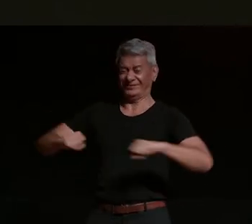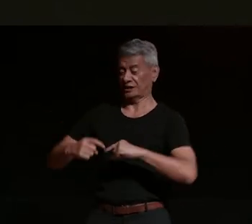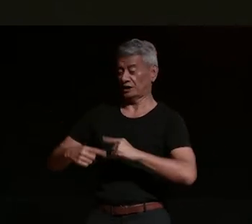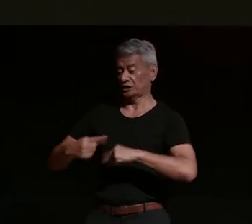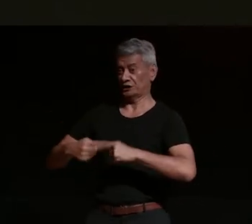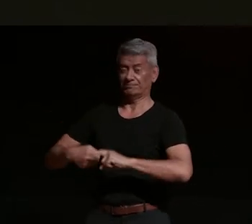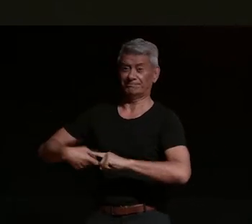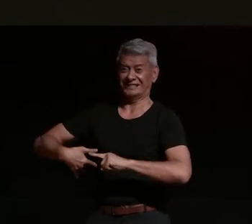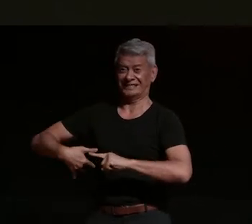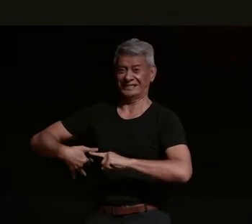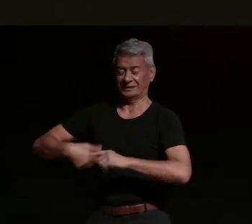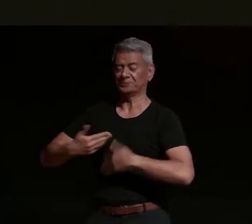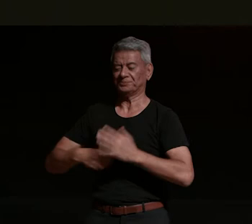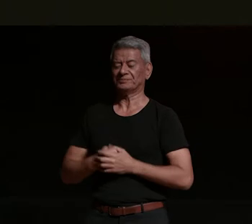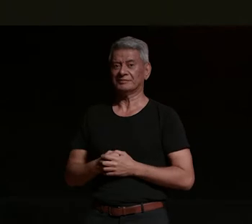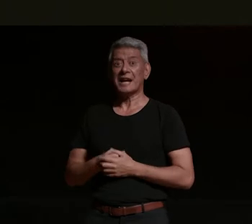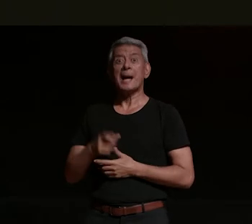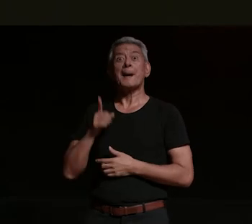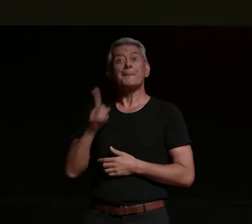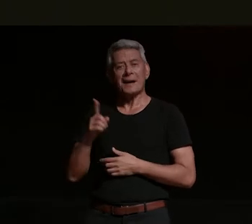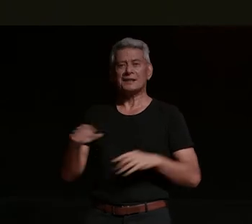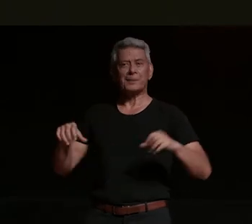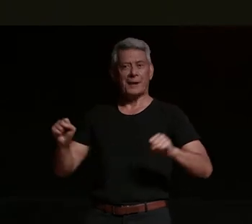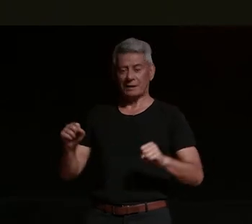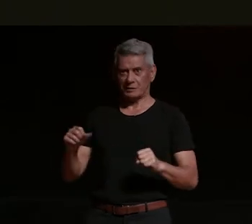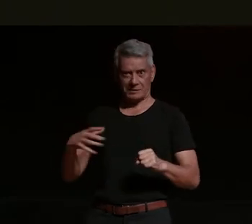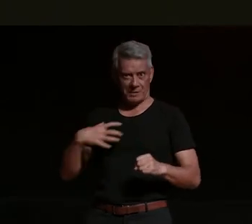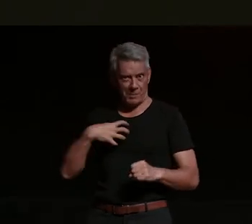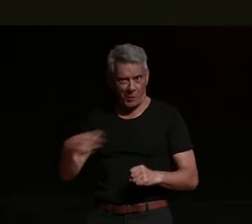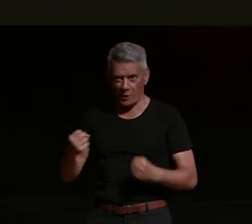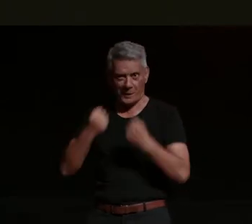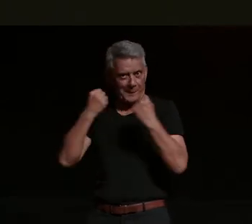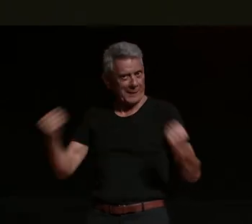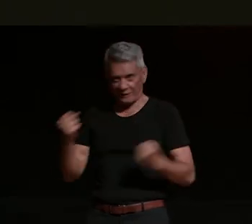but because his bike was way more powerful than he should ever be allowed to own